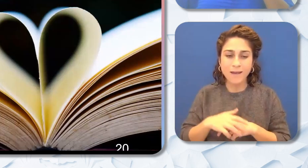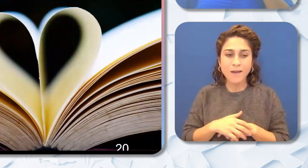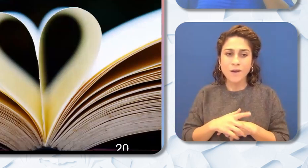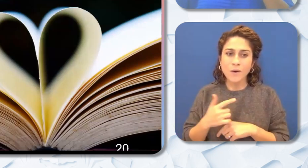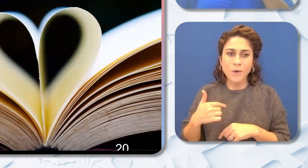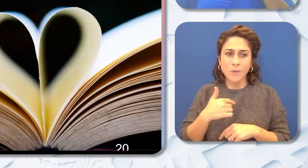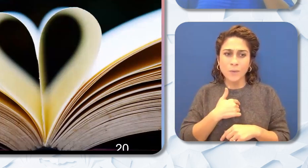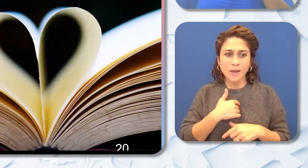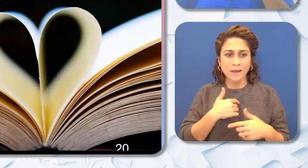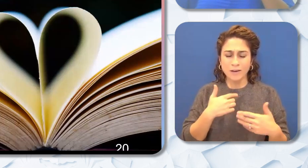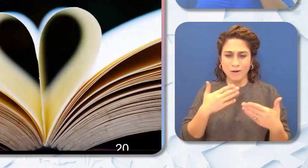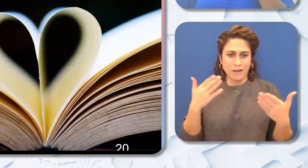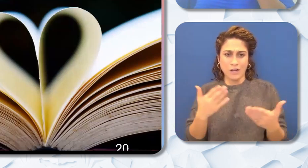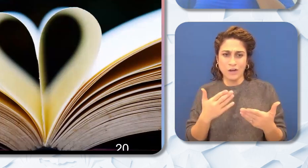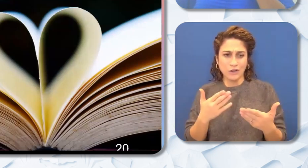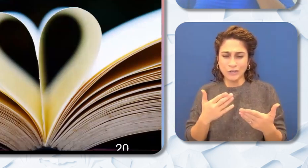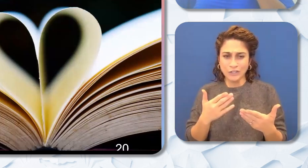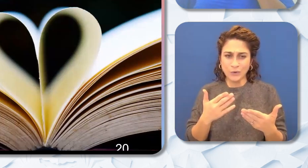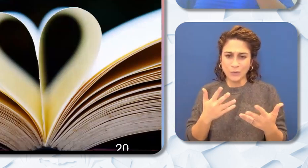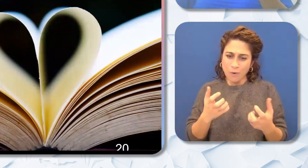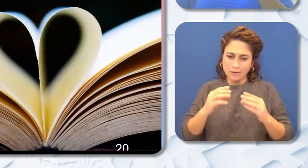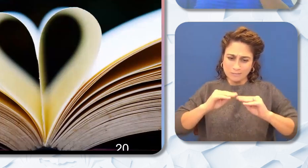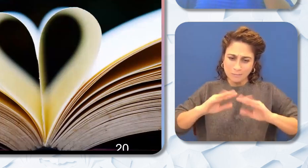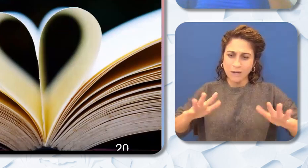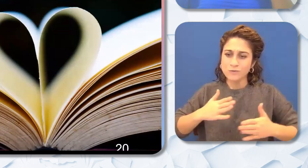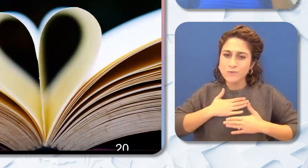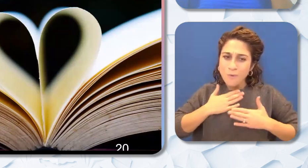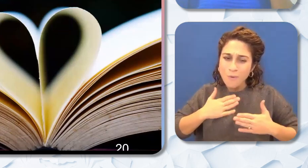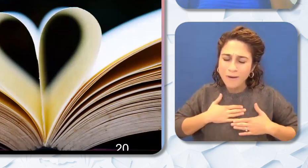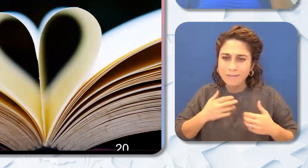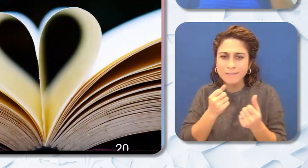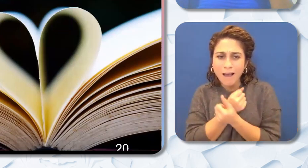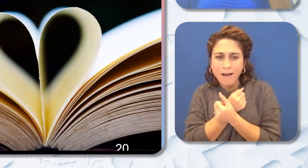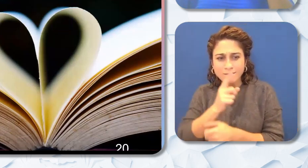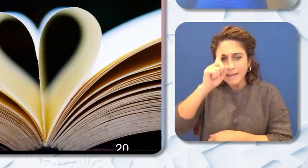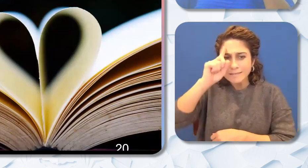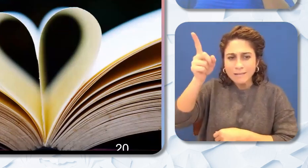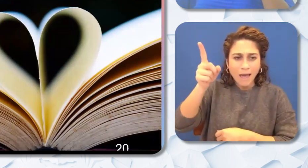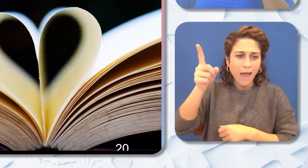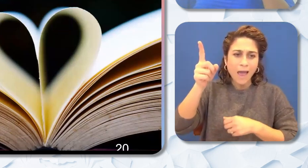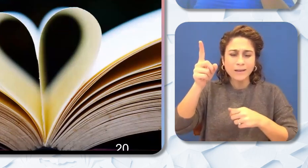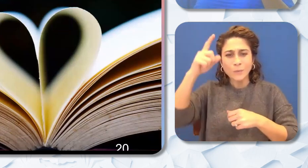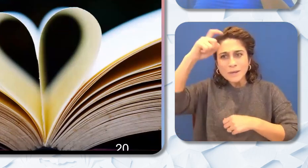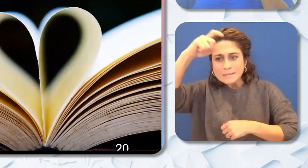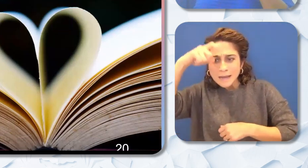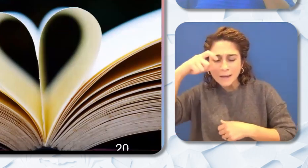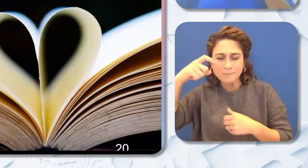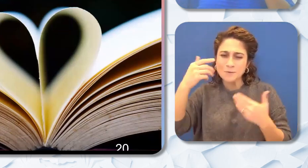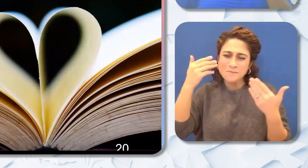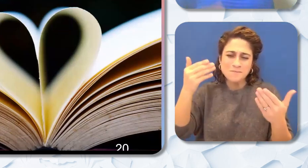Accept it and embrace it. Accept culturally centered pedagogy. Storytelling for example.